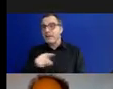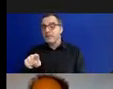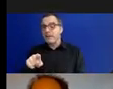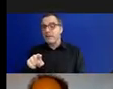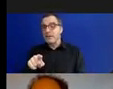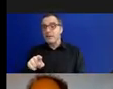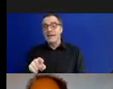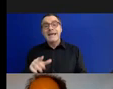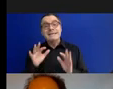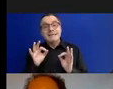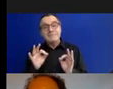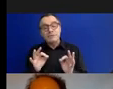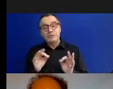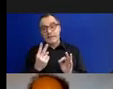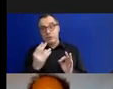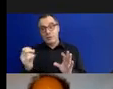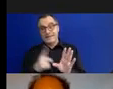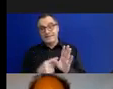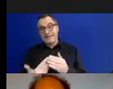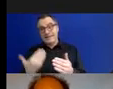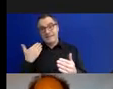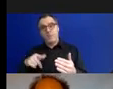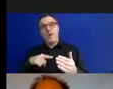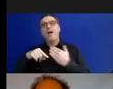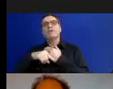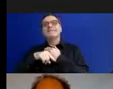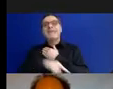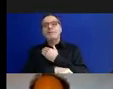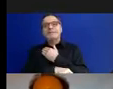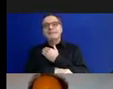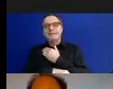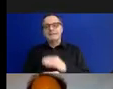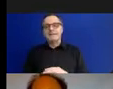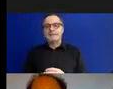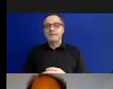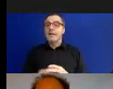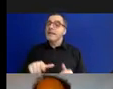years and the roll-back of austerity. That's why we felt that 'Disabled people fight back'